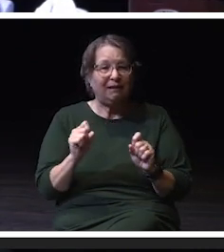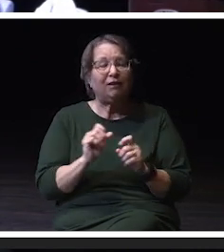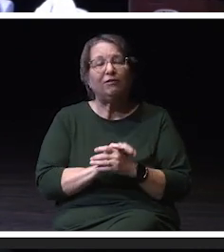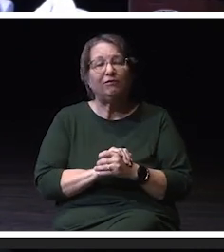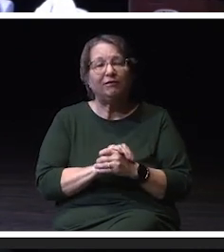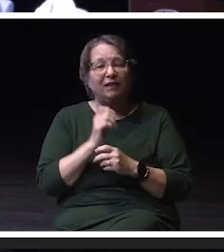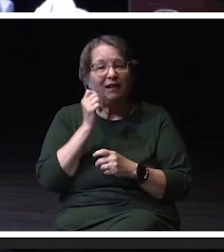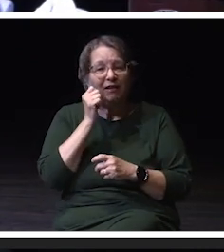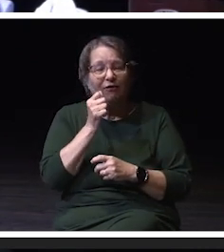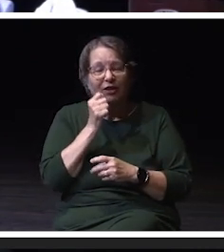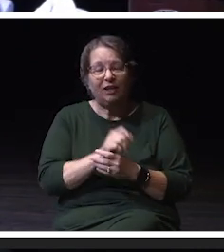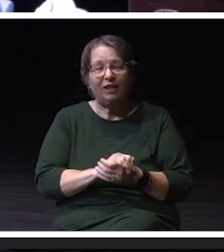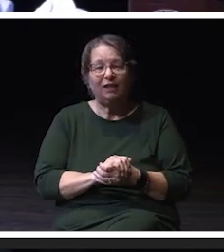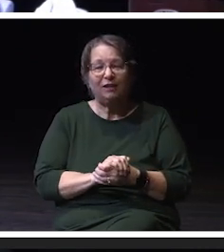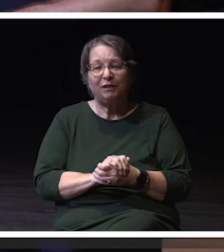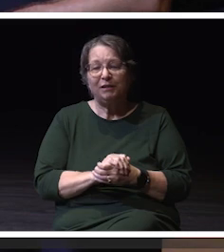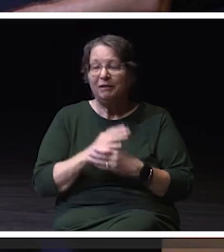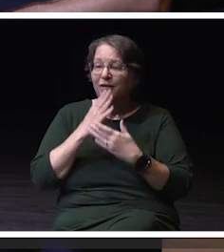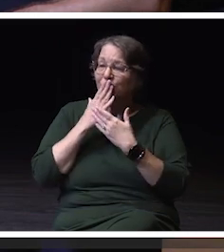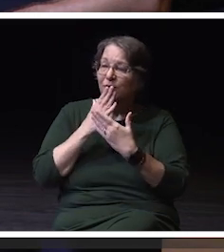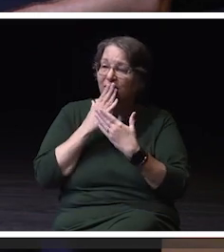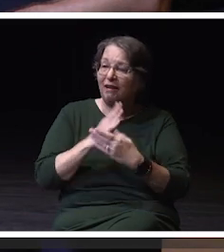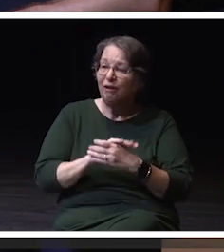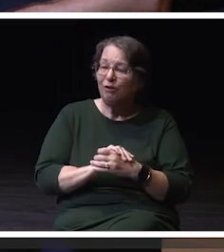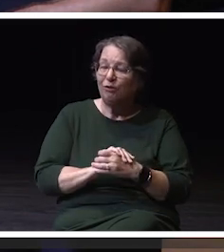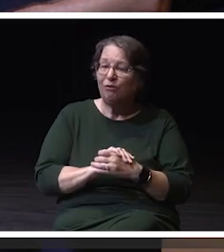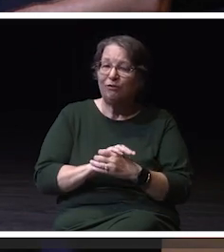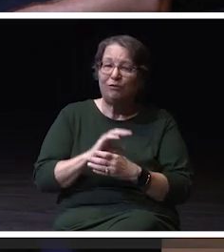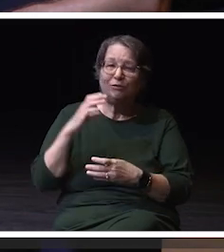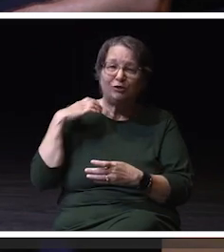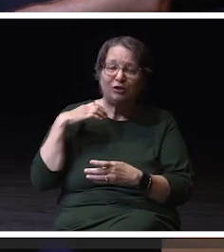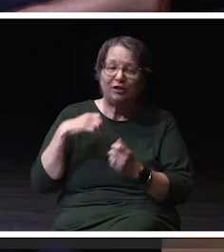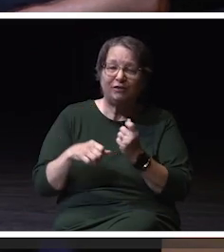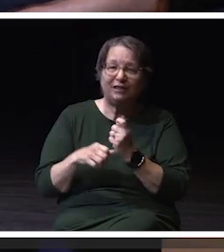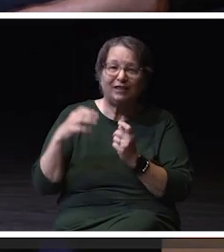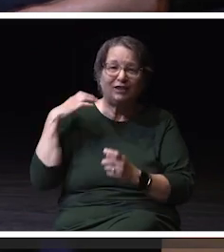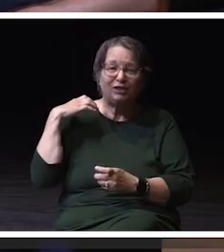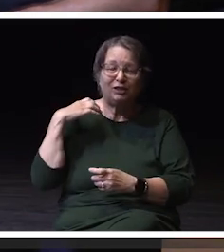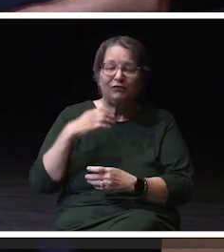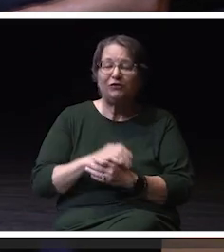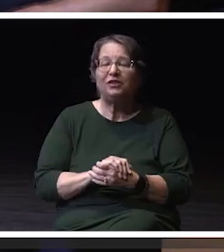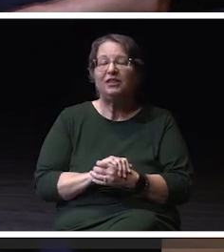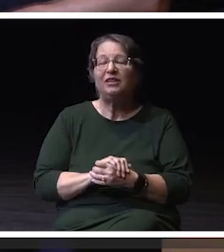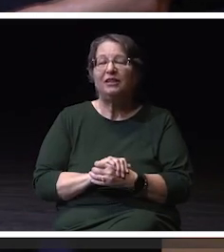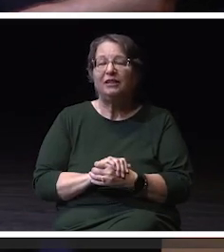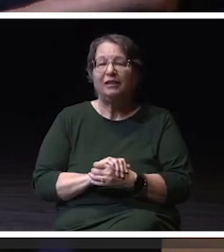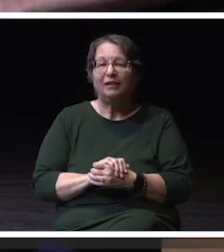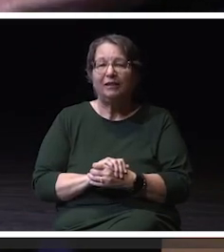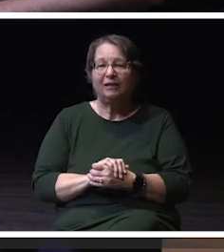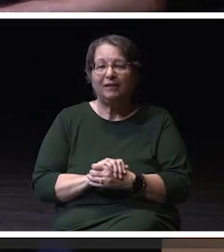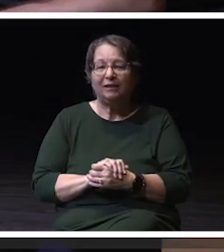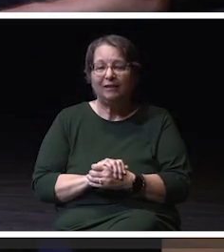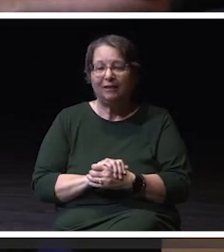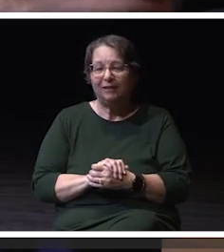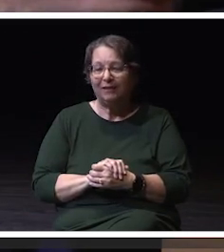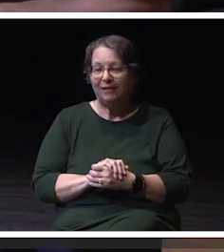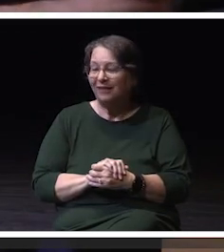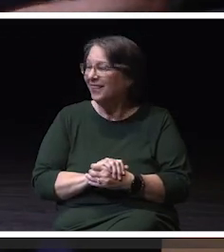So, thank you to our Chief and our Assistant Chief, Matt. I'm sorry. Yes. We're glad.